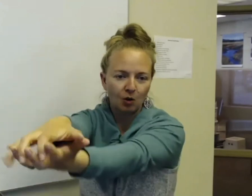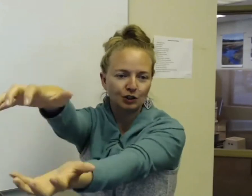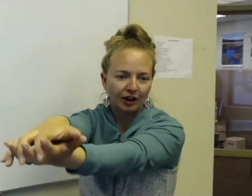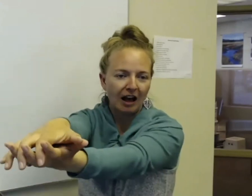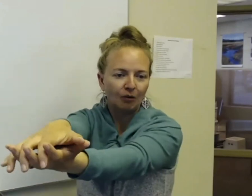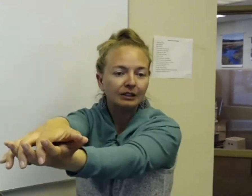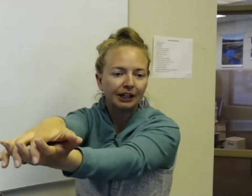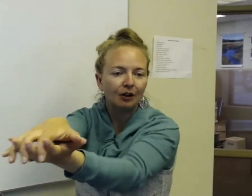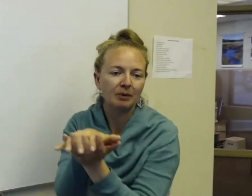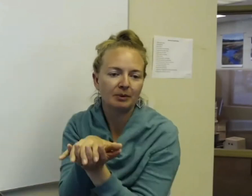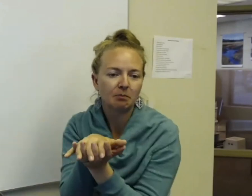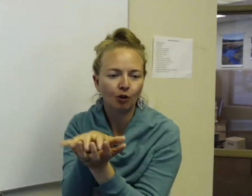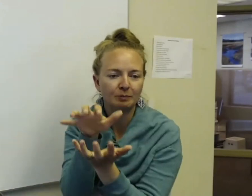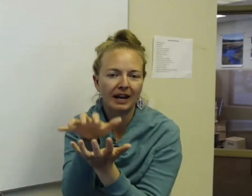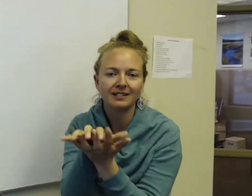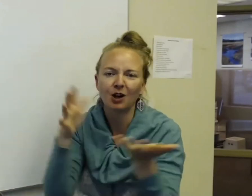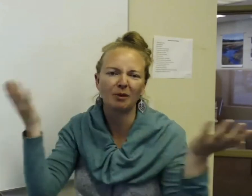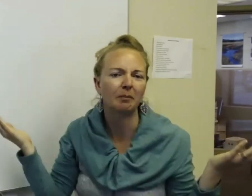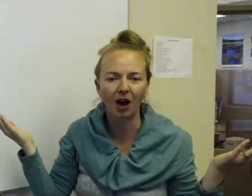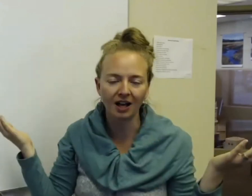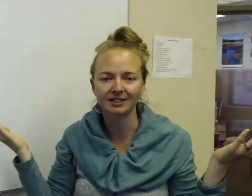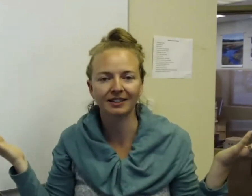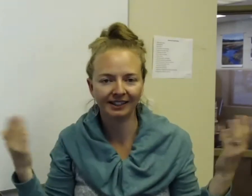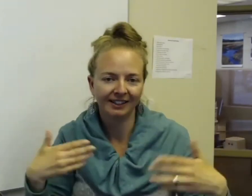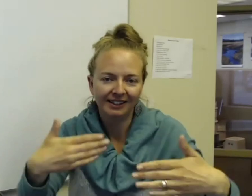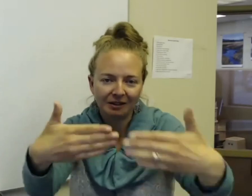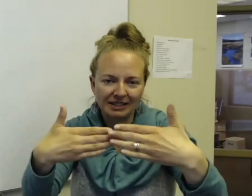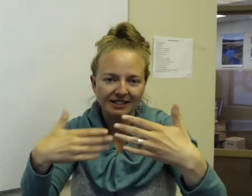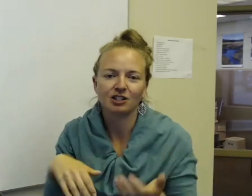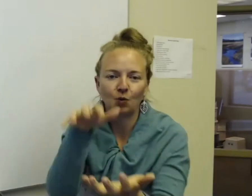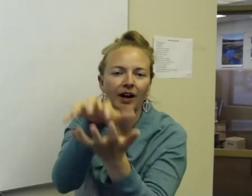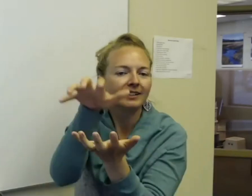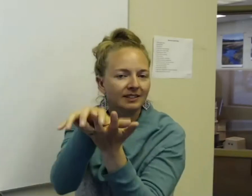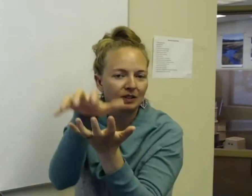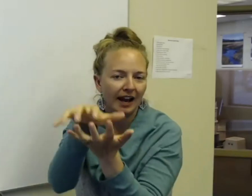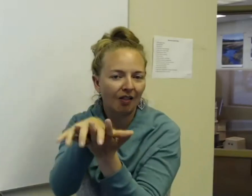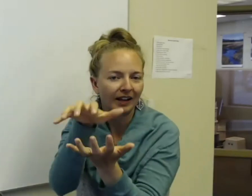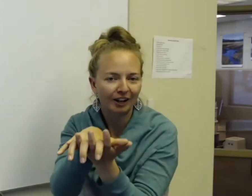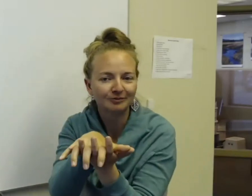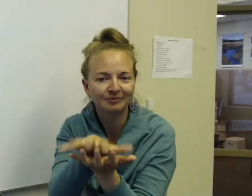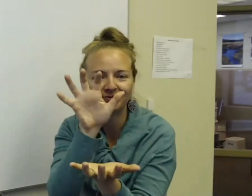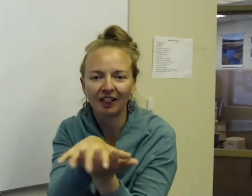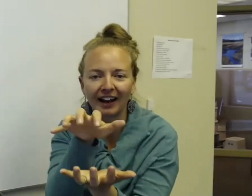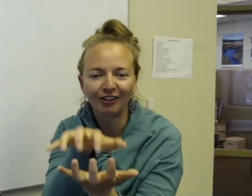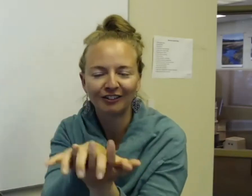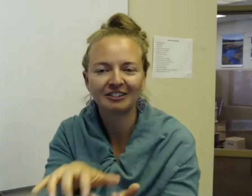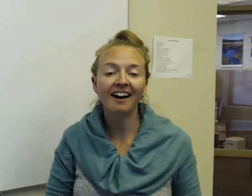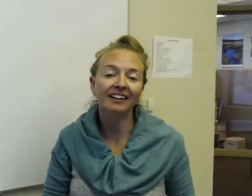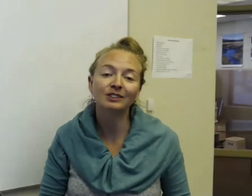all straight out, you know, like maybe a smaller space, you know, I'm in a bus my seat is short, I can still say alligator. Alligator.